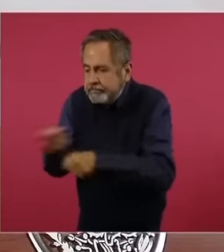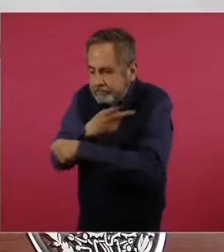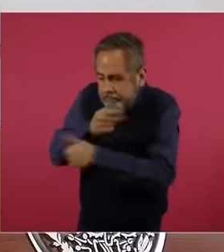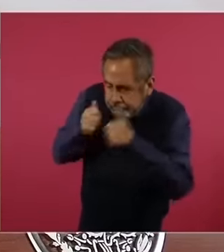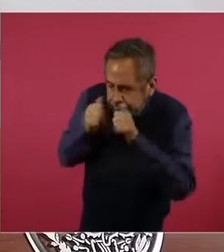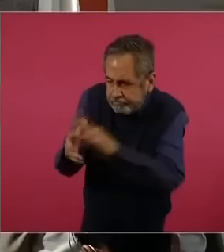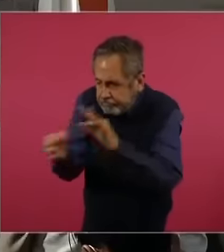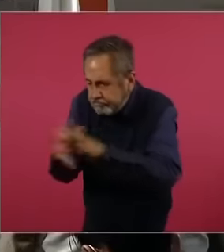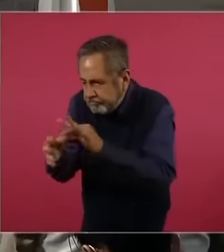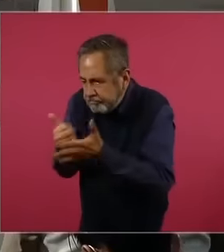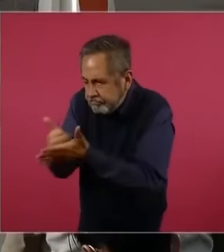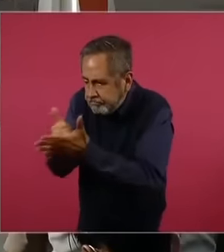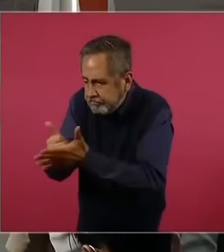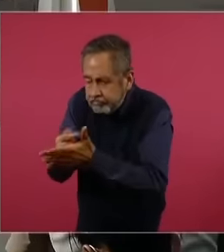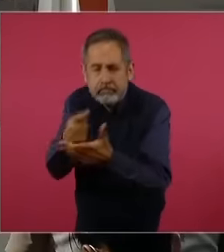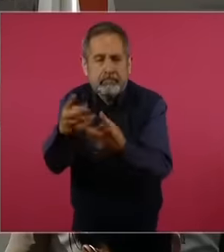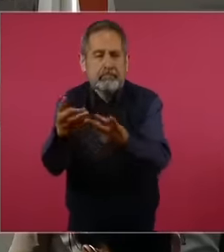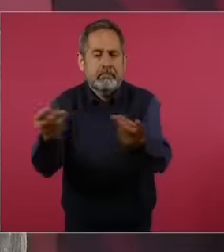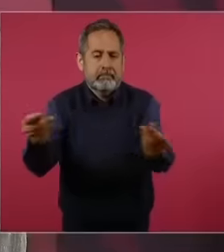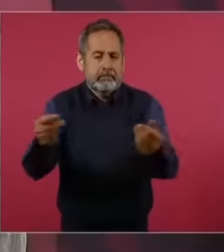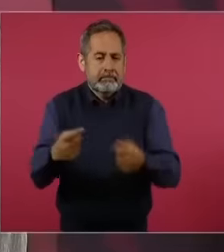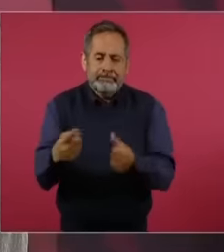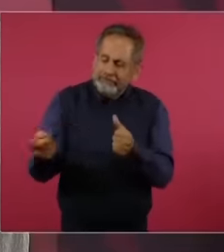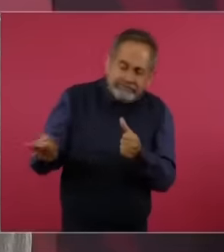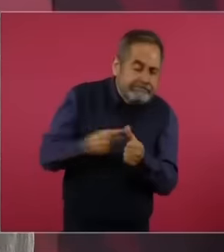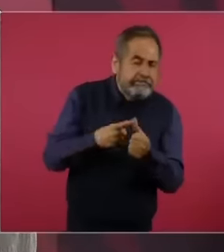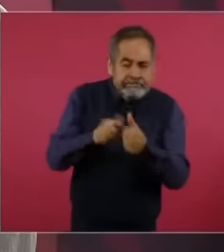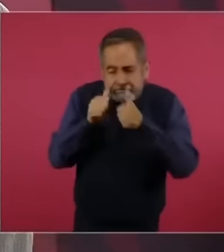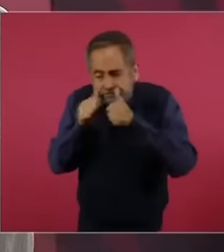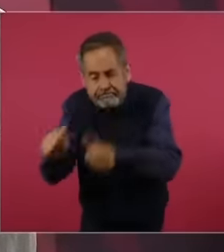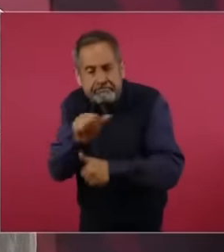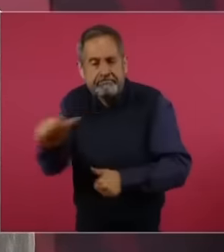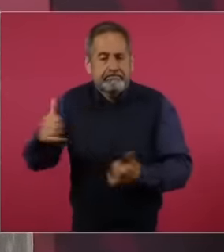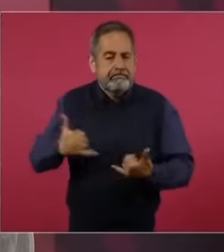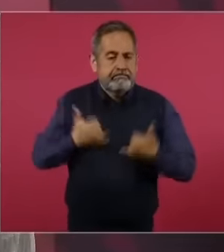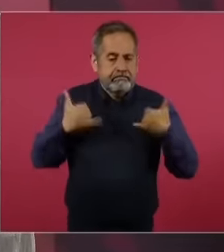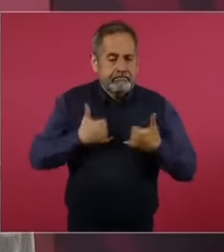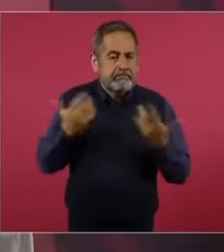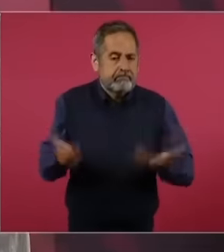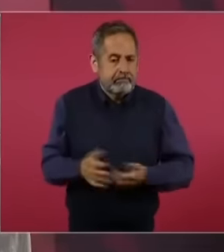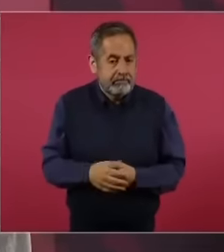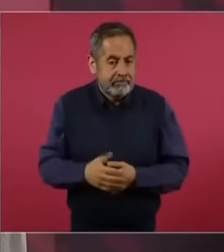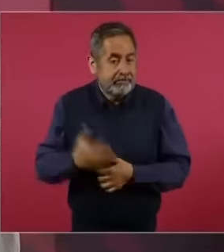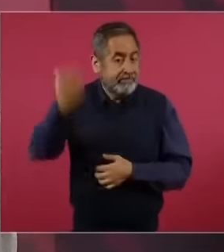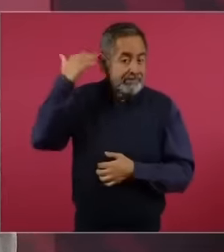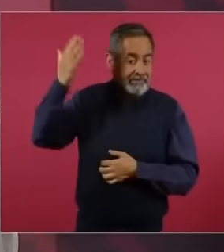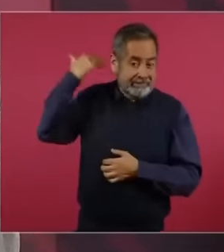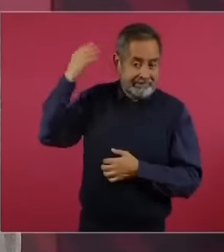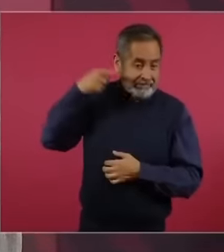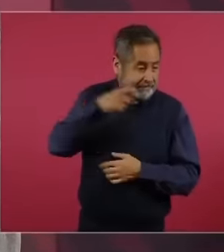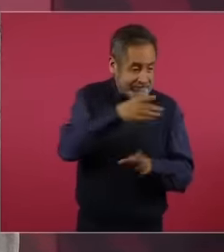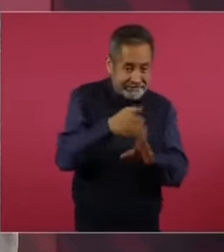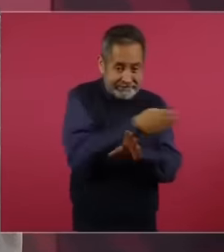we do not attend to the young people they abandoned the young people the only thing they did